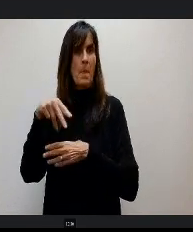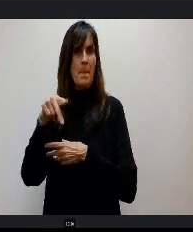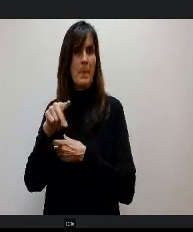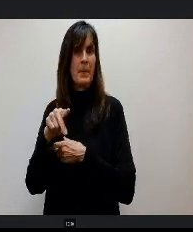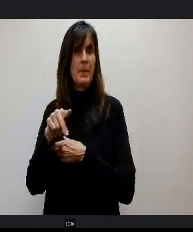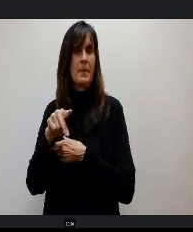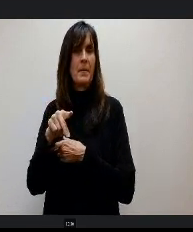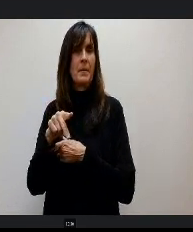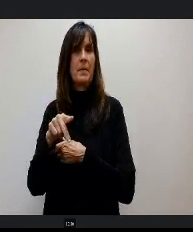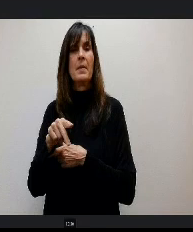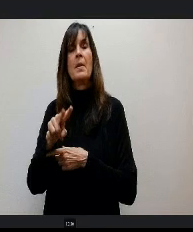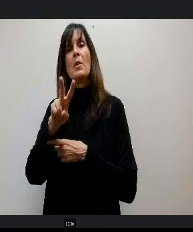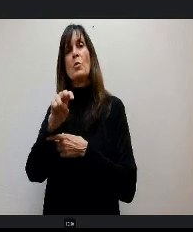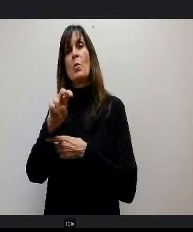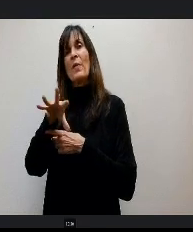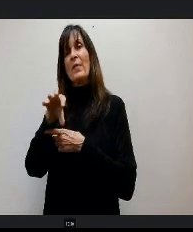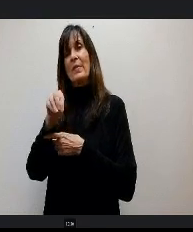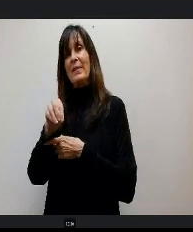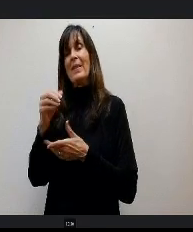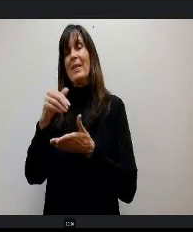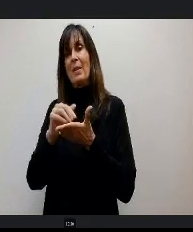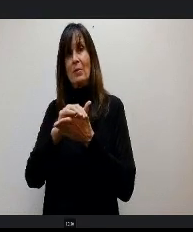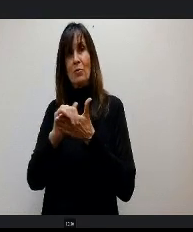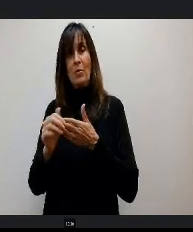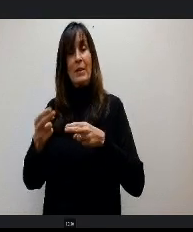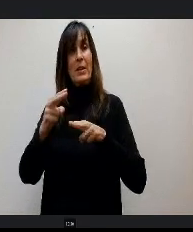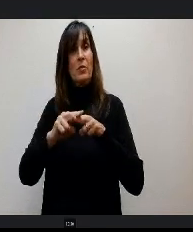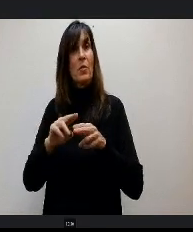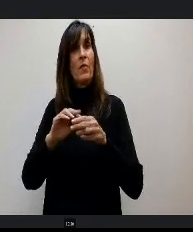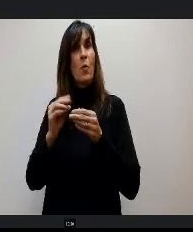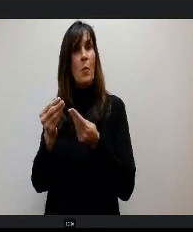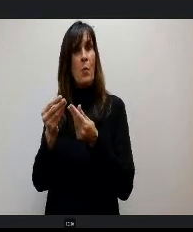a $250,000 increase in our property insurance as